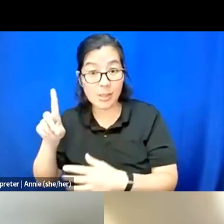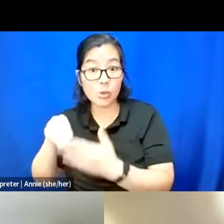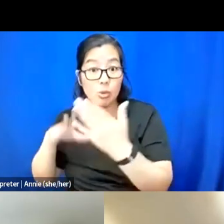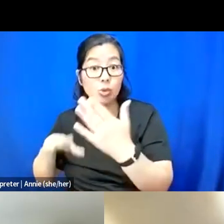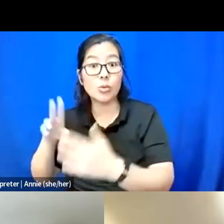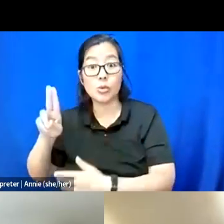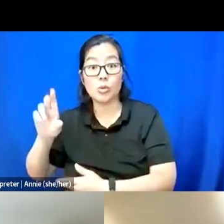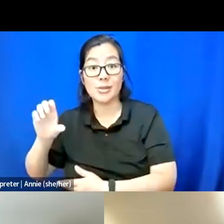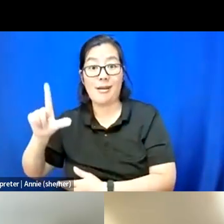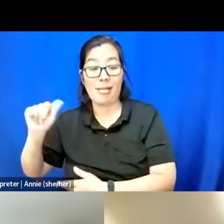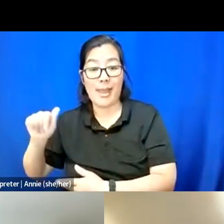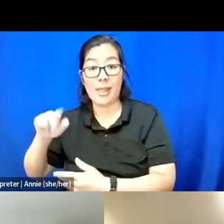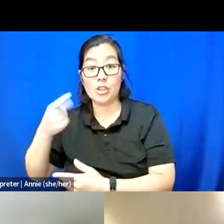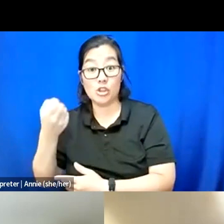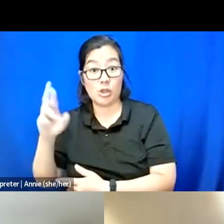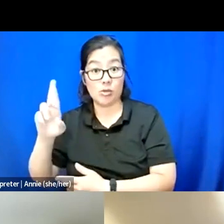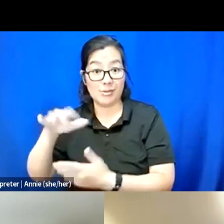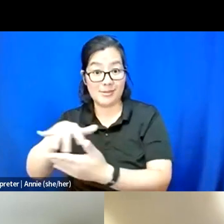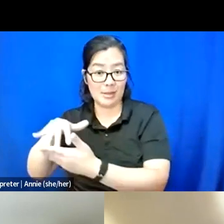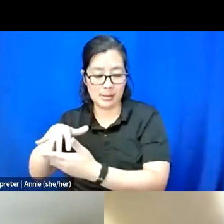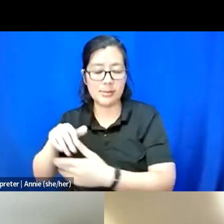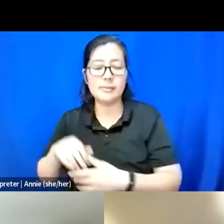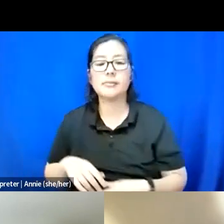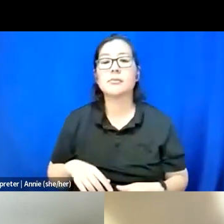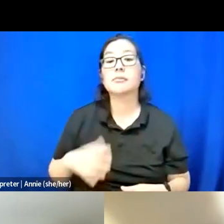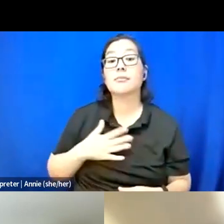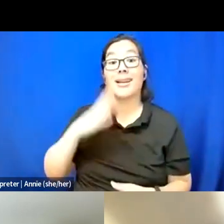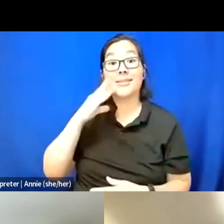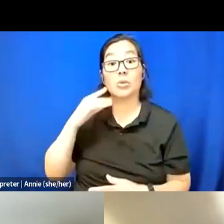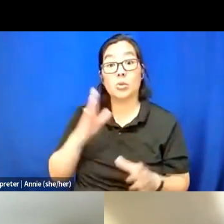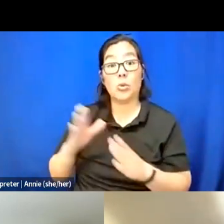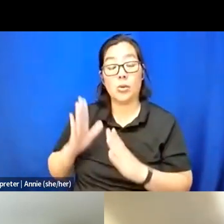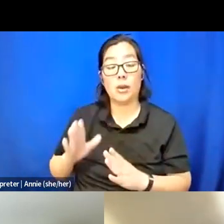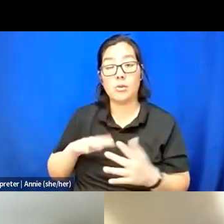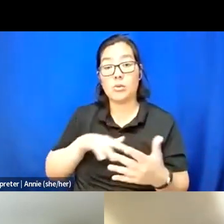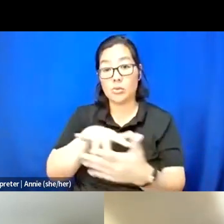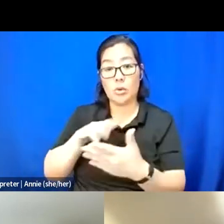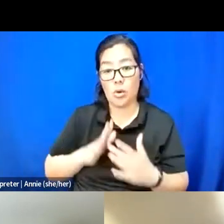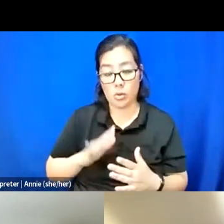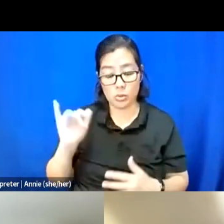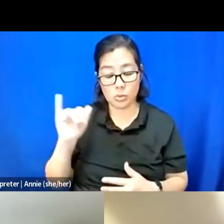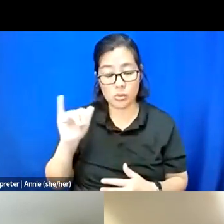And in my experience as an organizer and also a scholar, I think the thing that continues